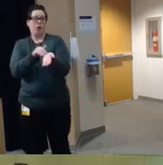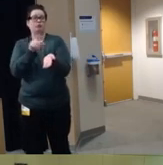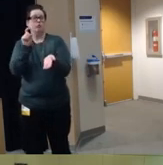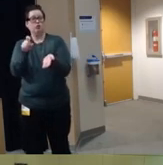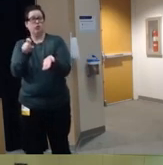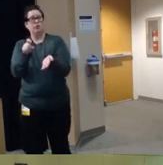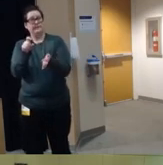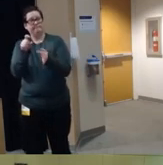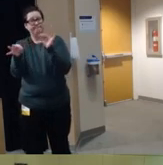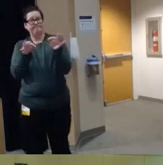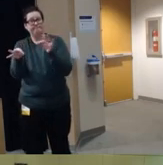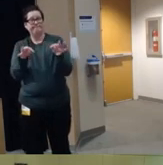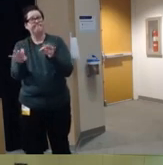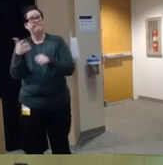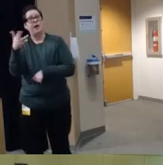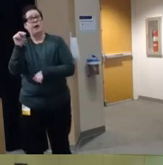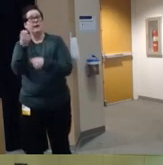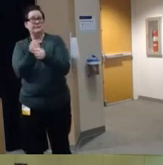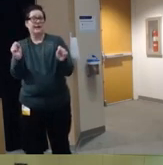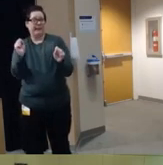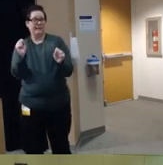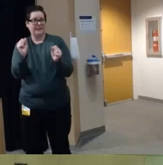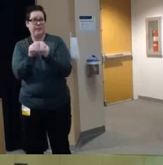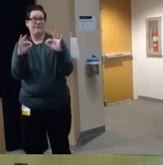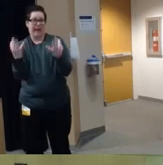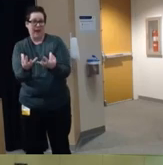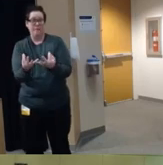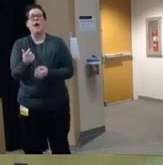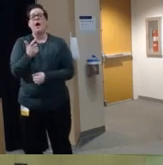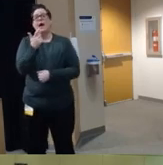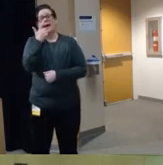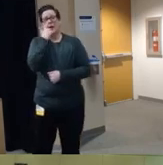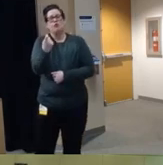they give to families um and interestingly in their most recent technical report and policy